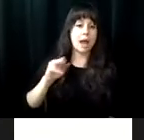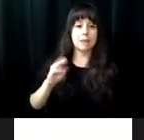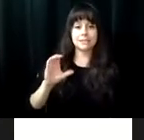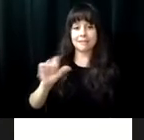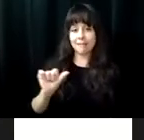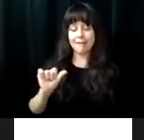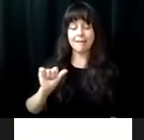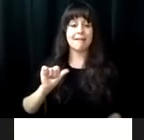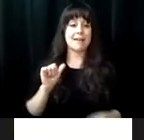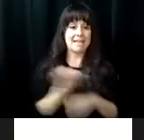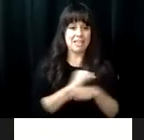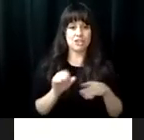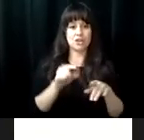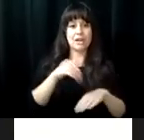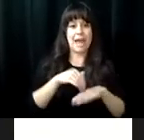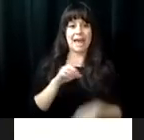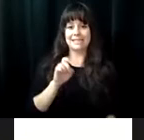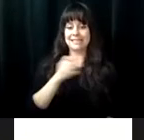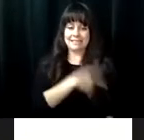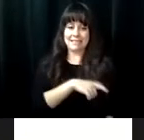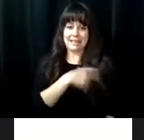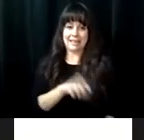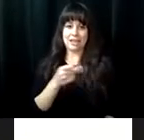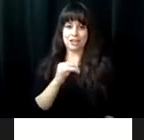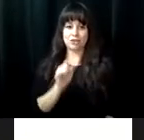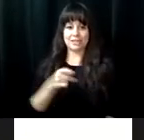. The love of chocolate, Walgreens,